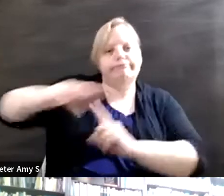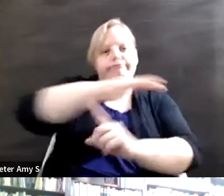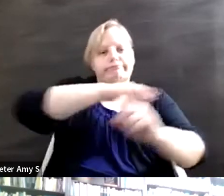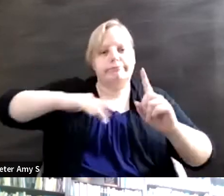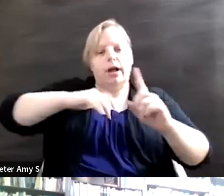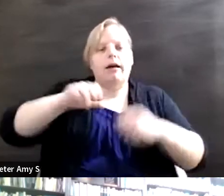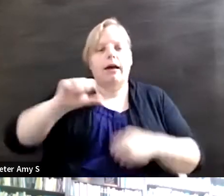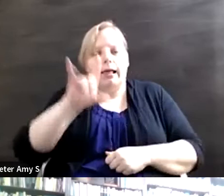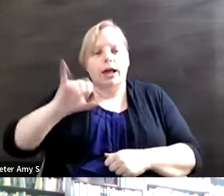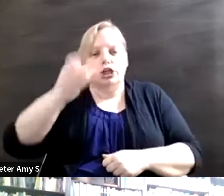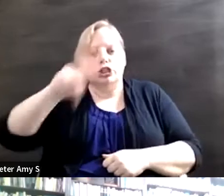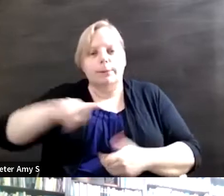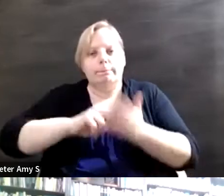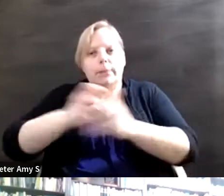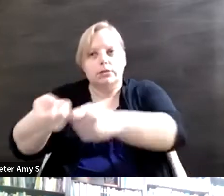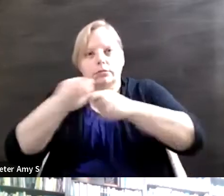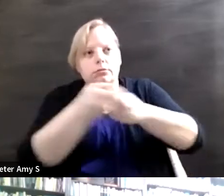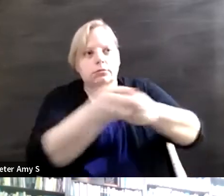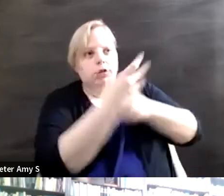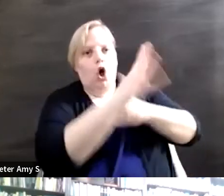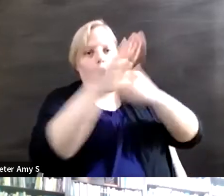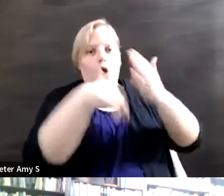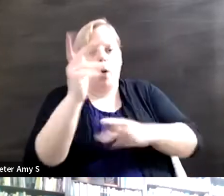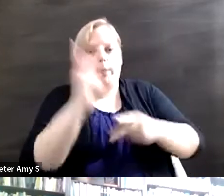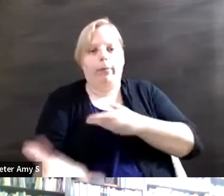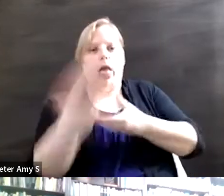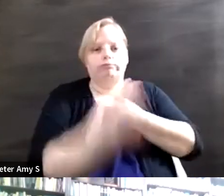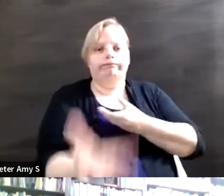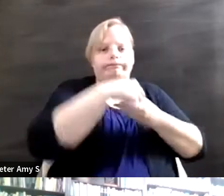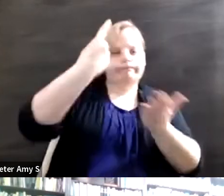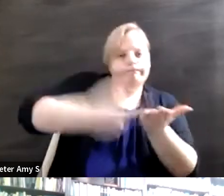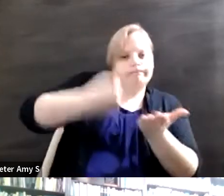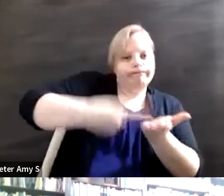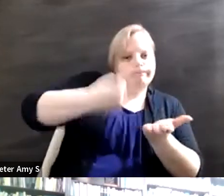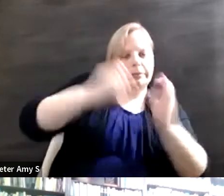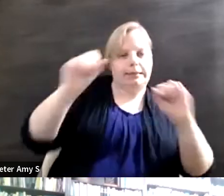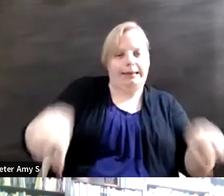bringing all voices in and supporting that and creating a space. And sometimes allyship is also